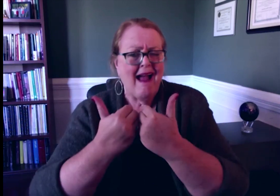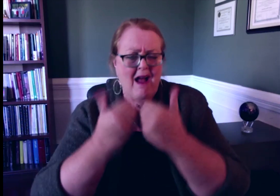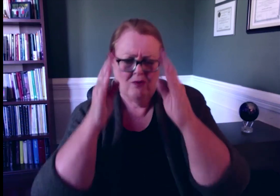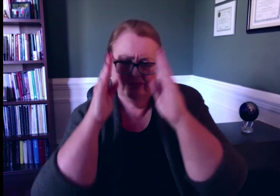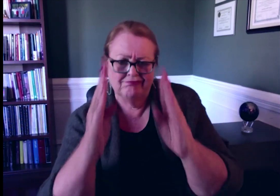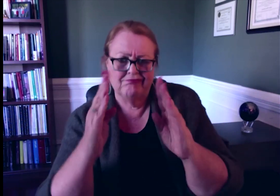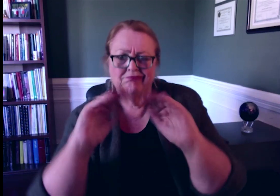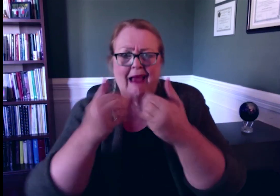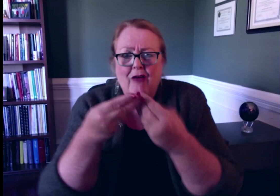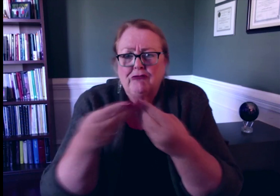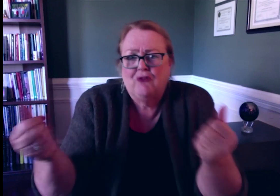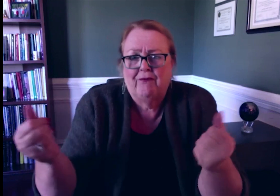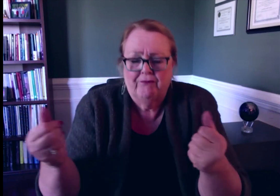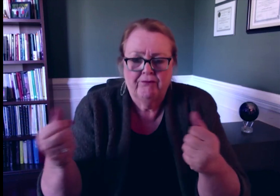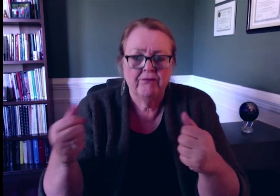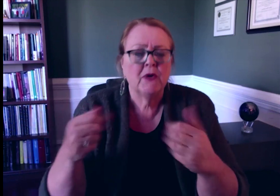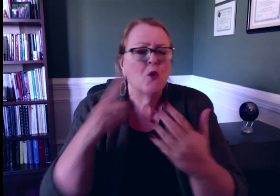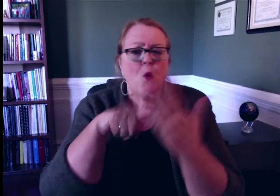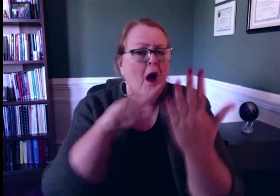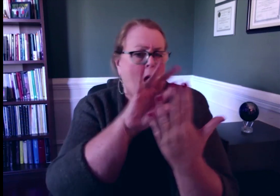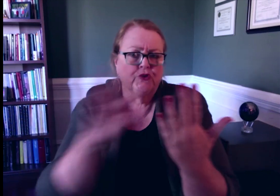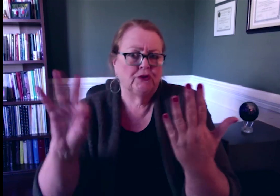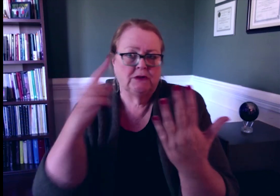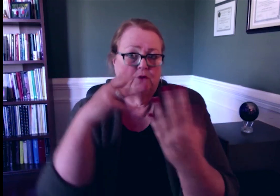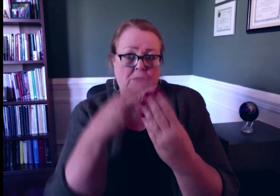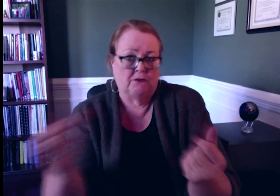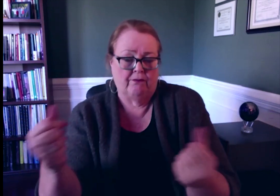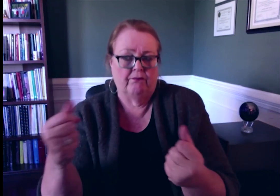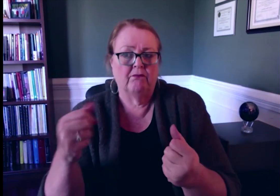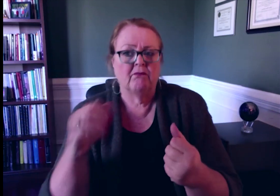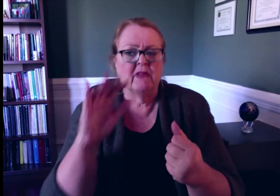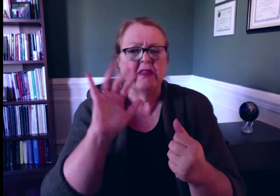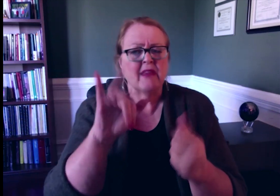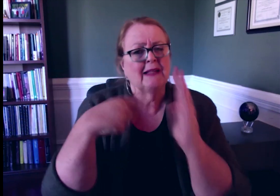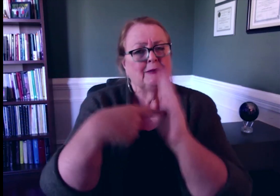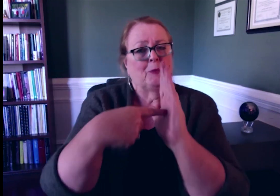see how can it be alleviated. What are our options for solving this challenge?